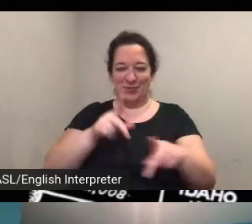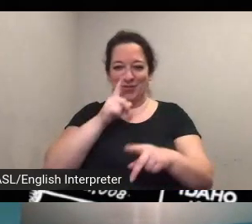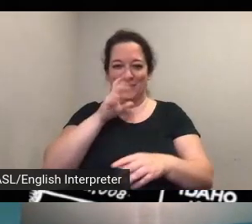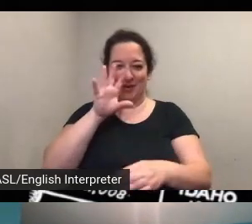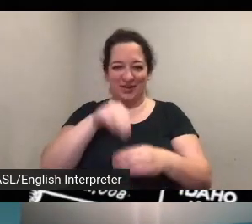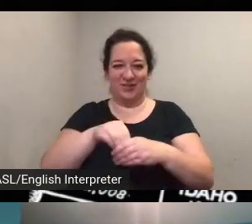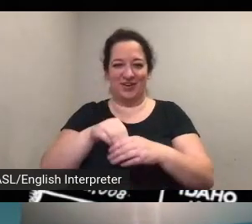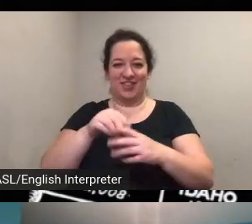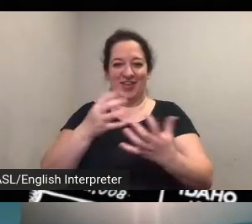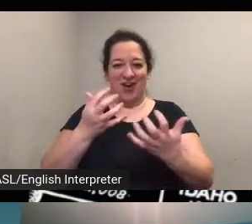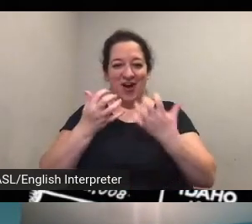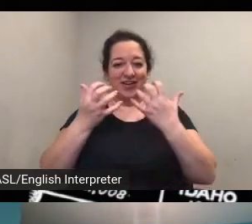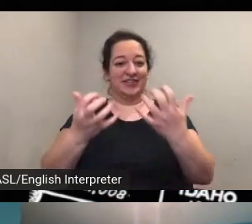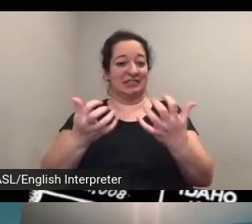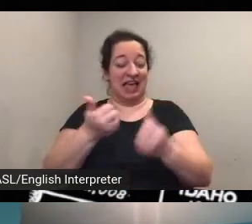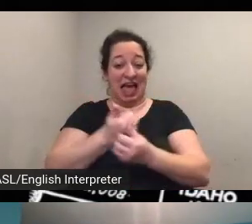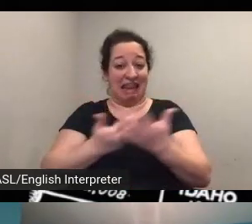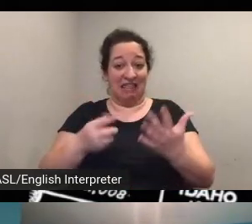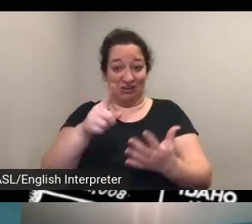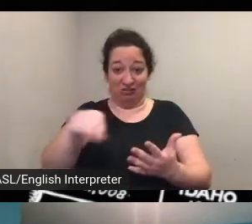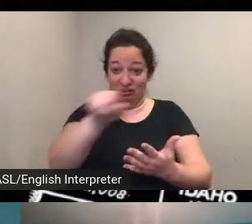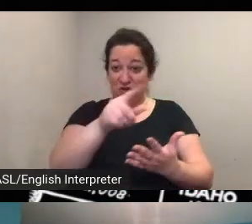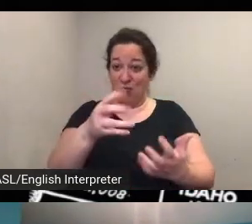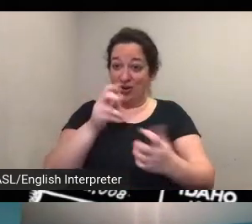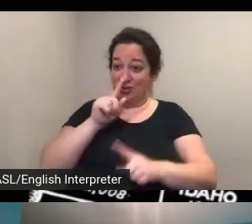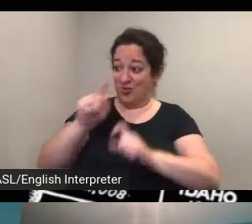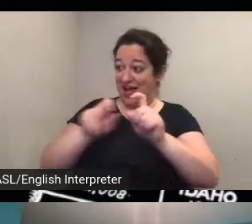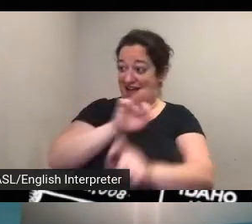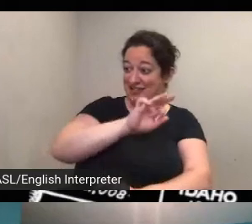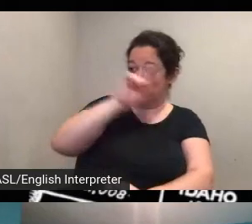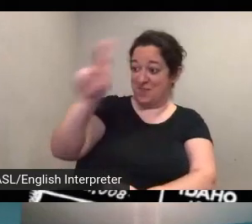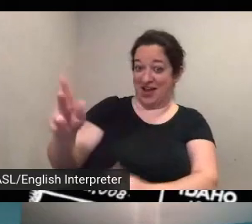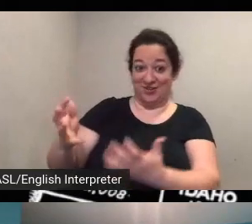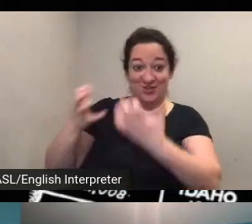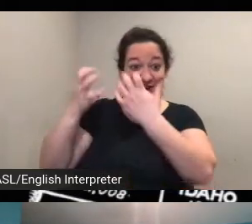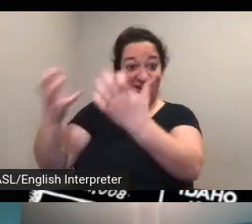is there anything you want to ask of them to inform future work